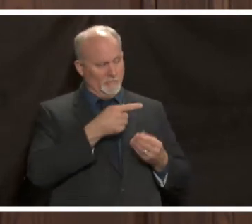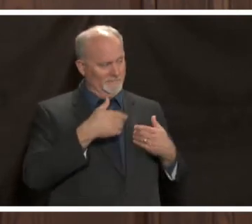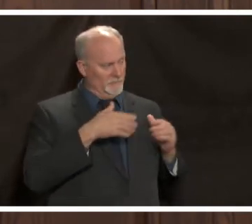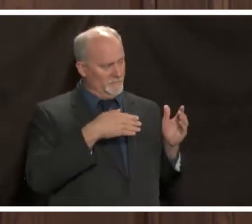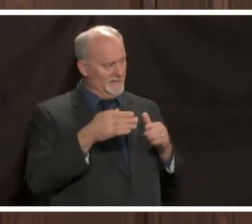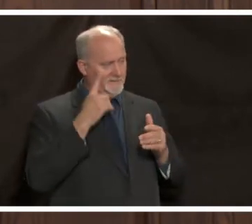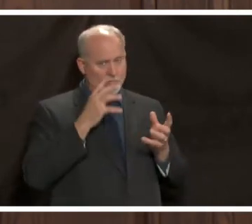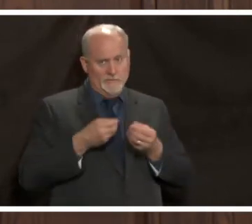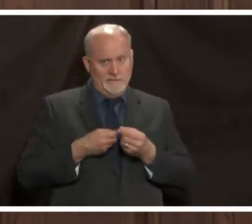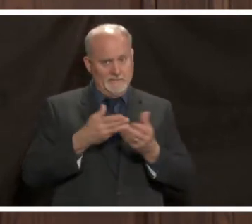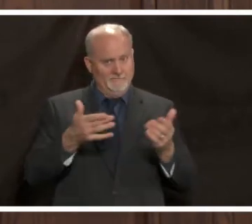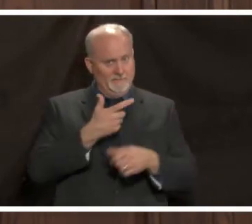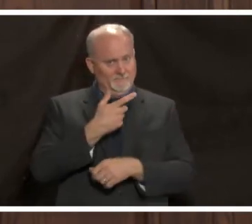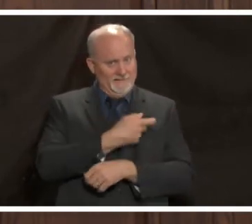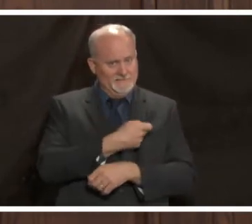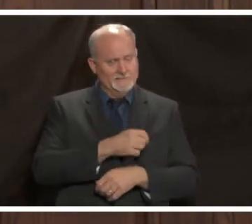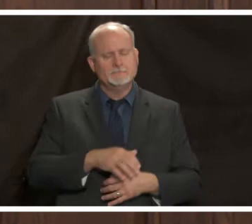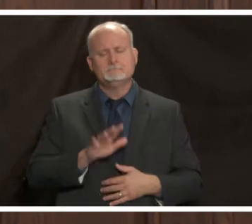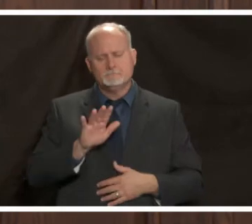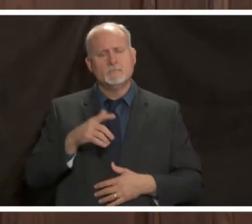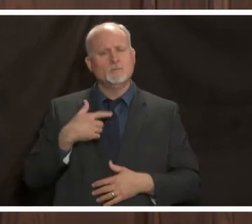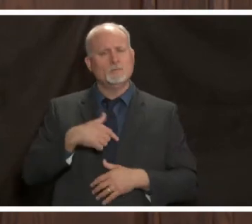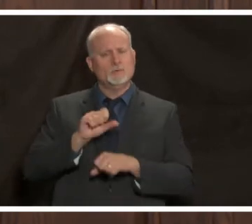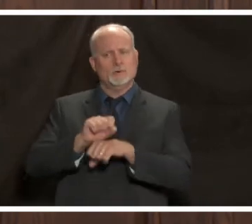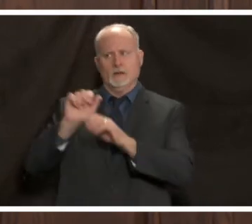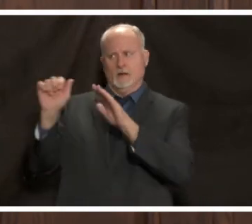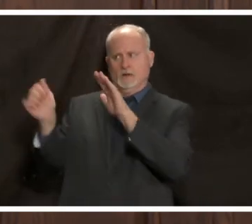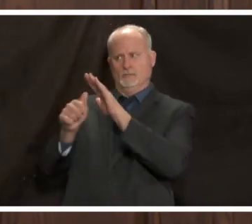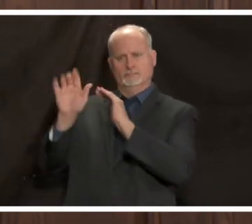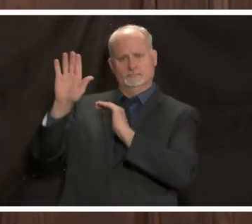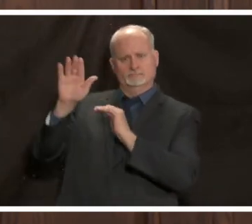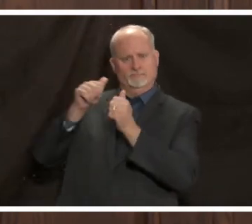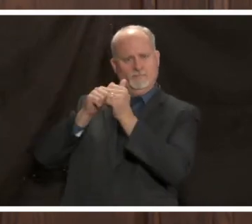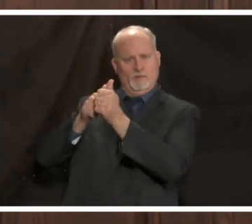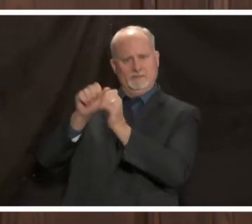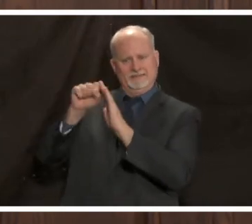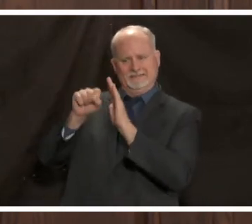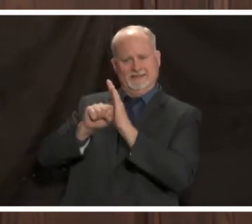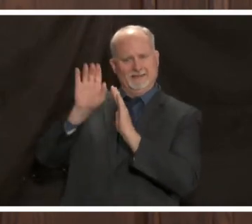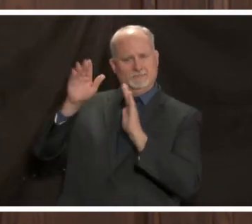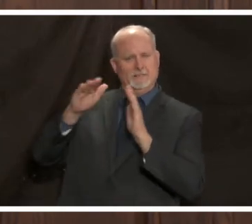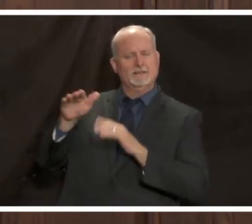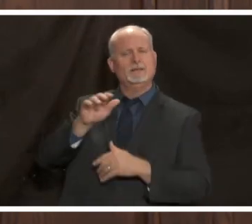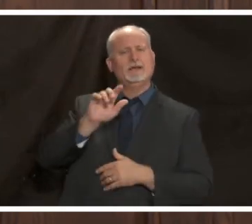yeah we're working really under the state's plan that's on the alabama department of public health